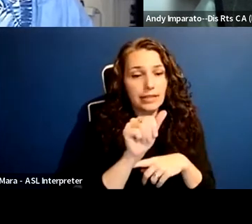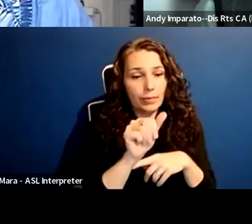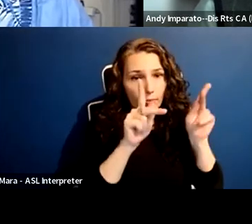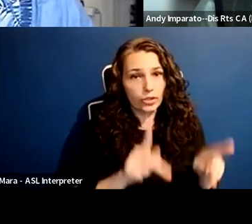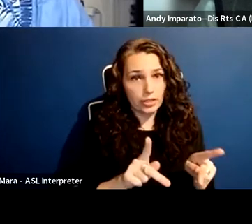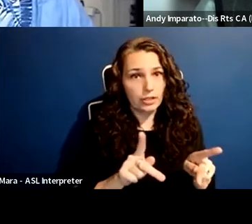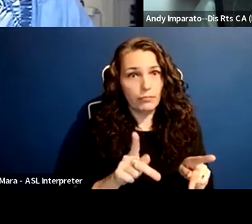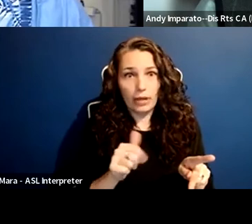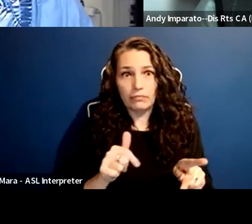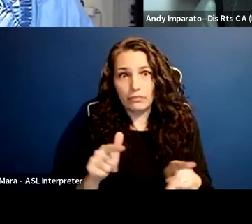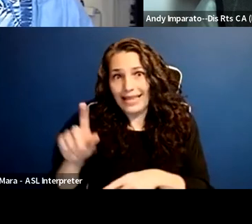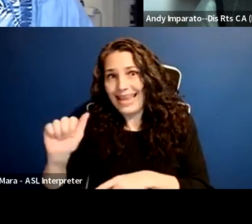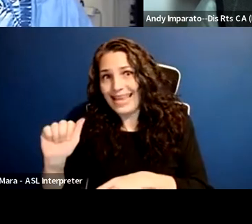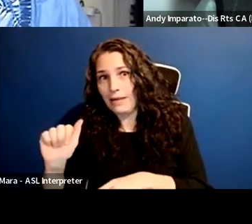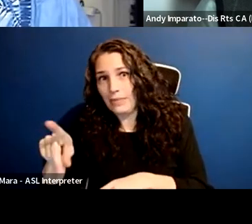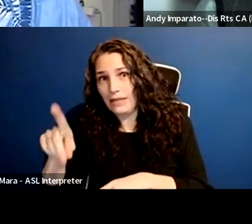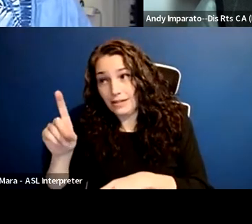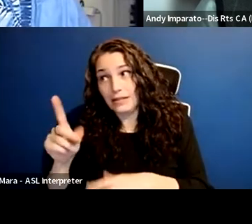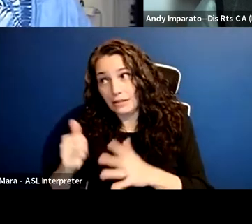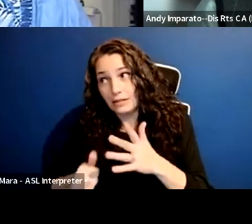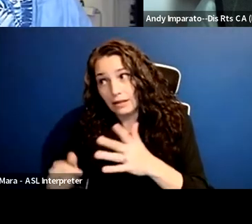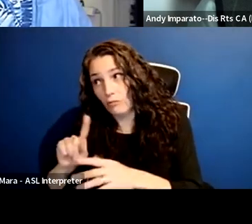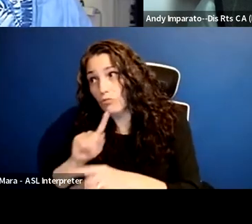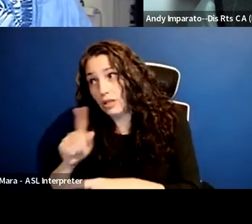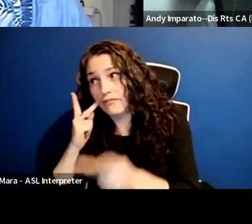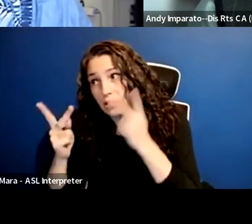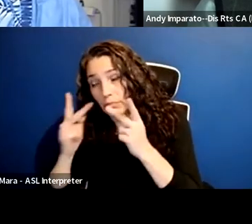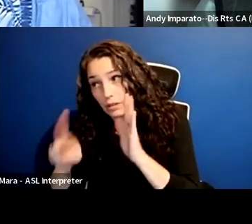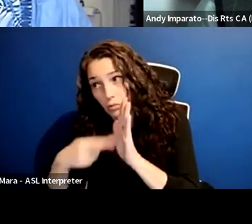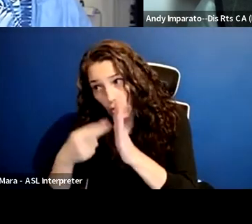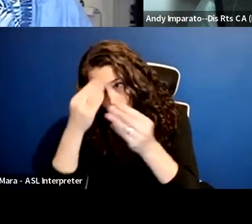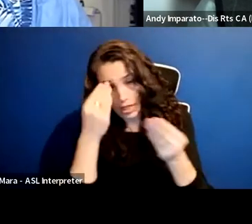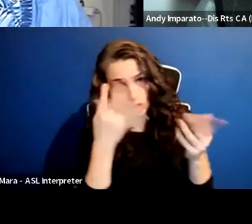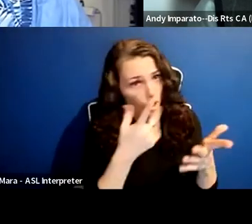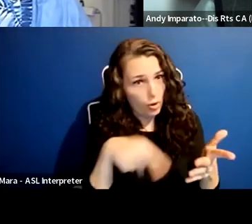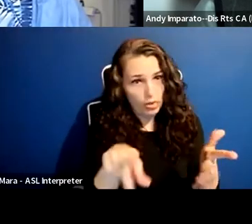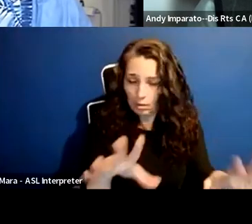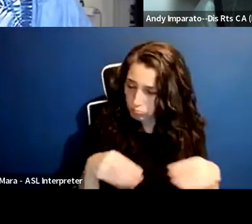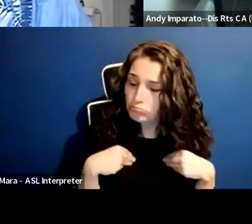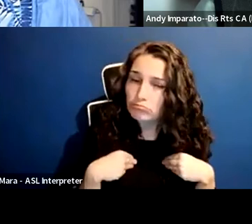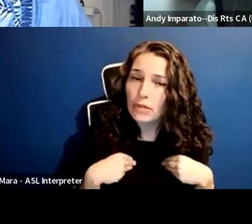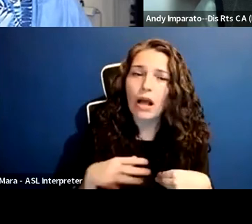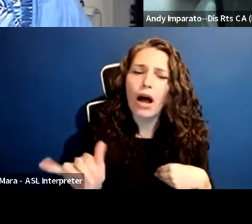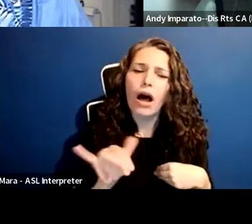And then to the question of higher ed, I just want to lift up what's going on around inclusive higher education